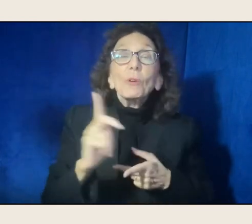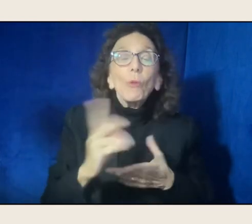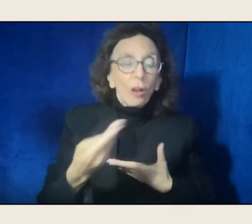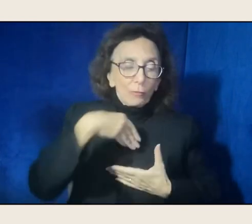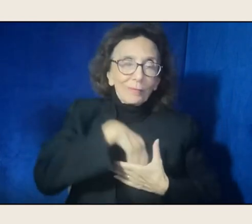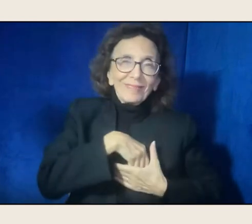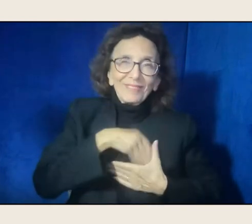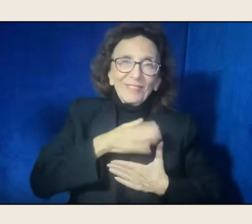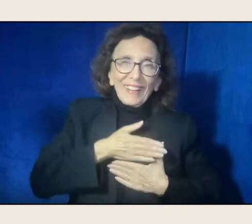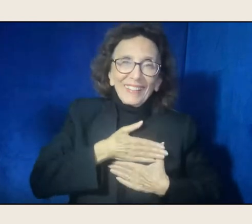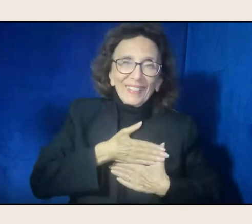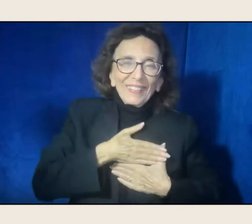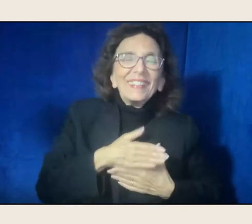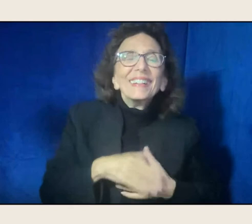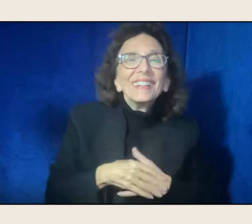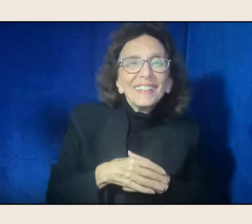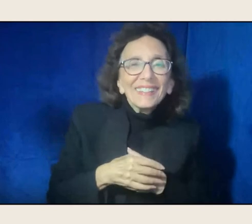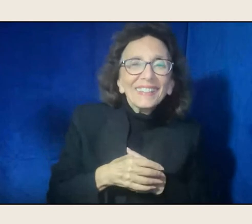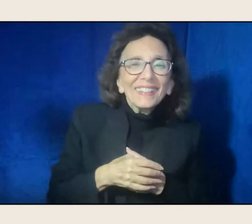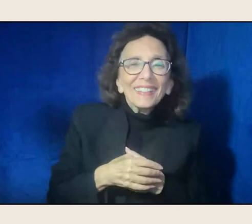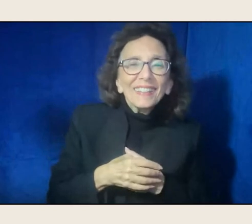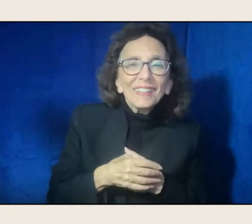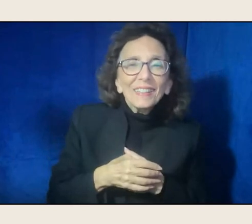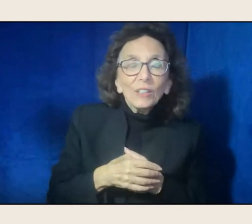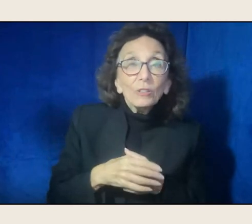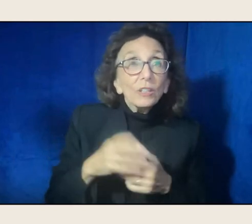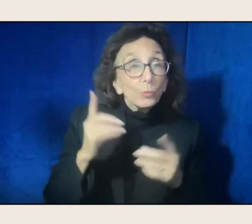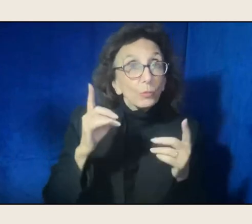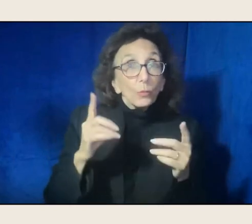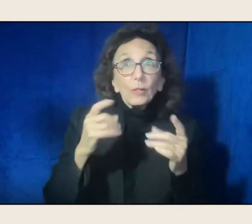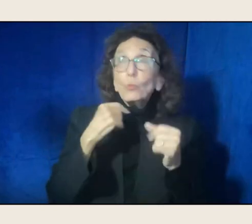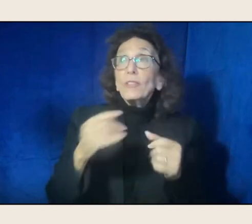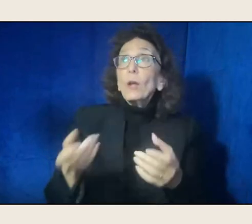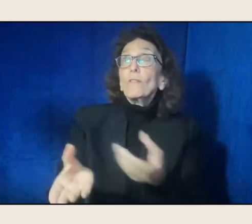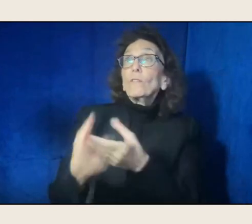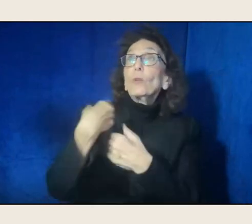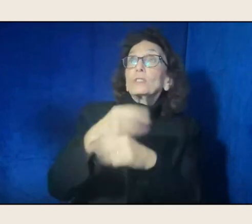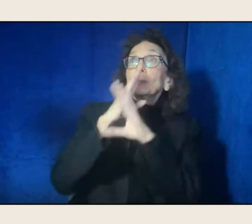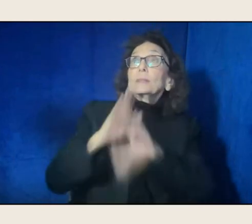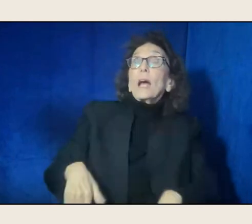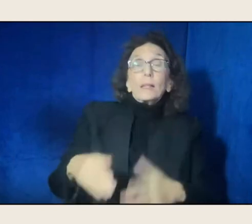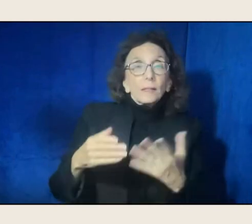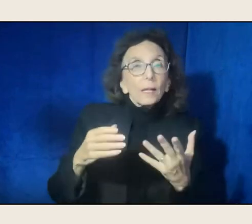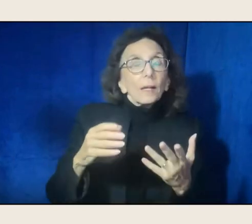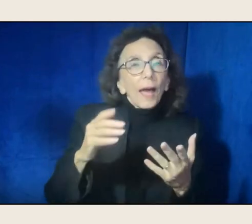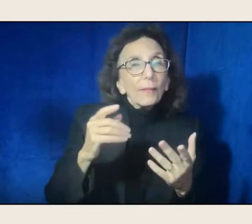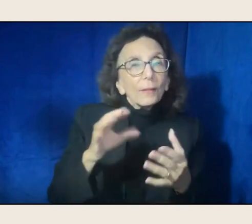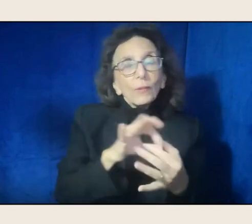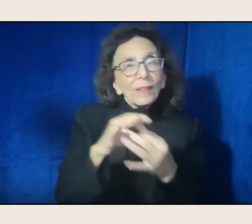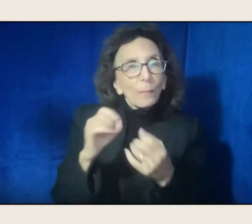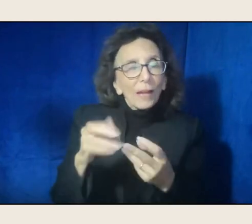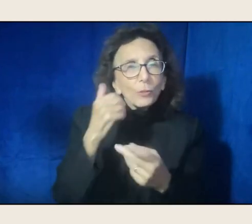Because we were silenced. It goes back to that question of feminism. We were silenced. It wasn't always directly - That's right.